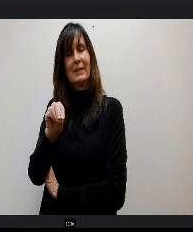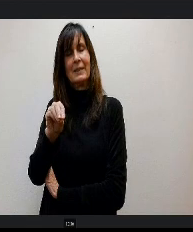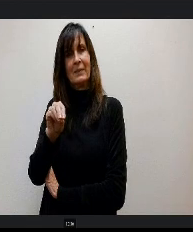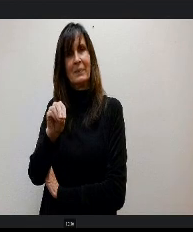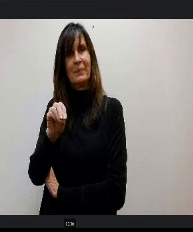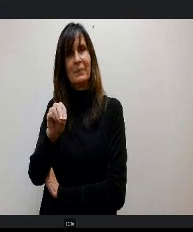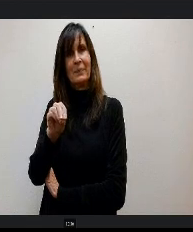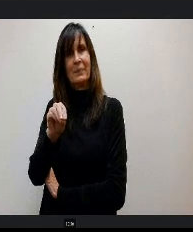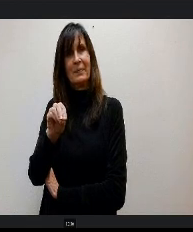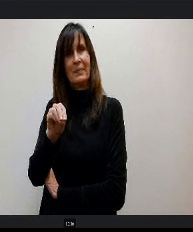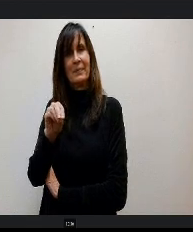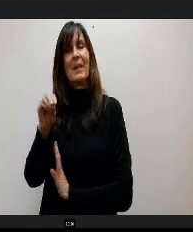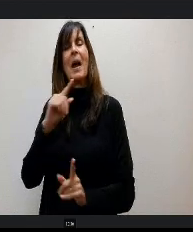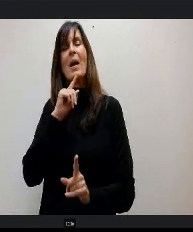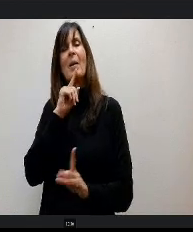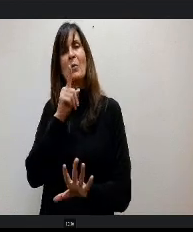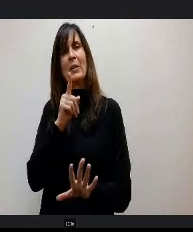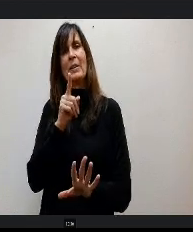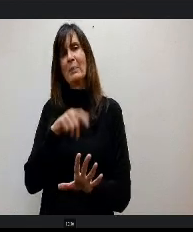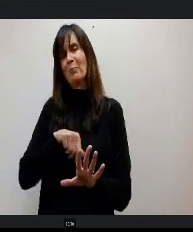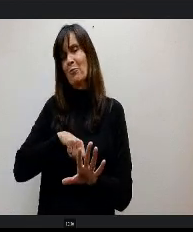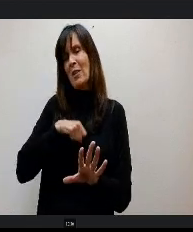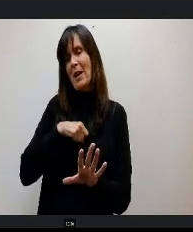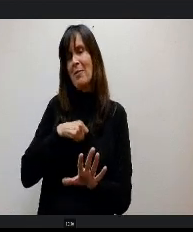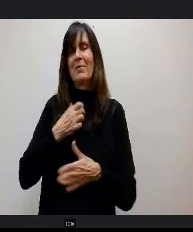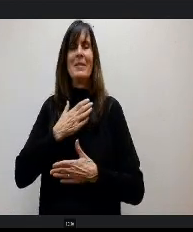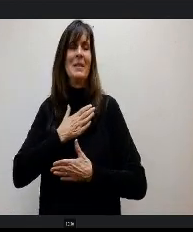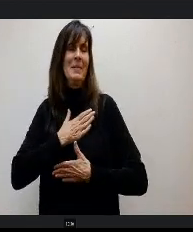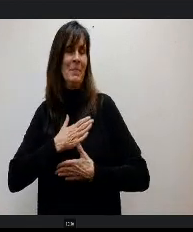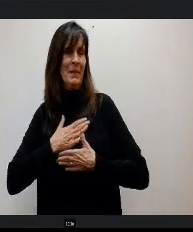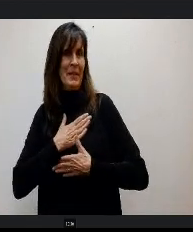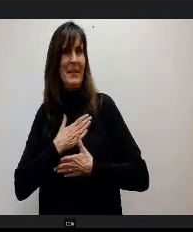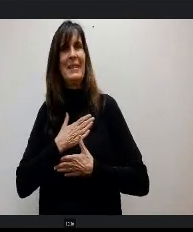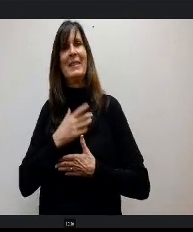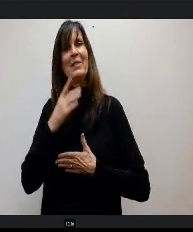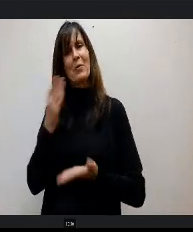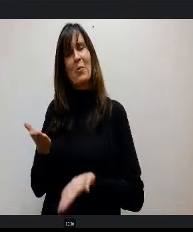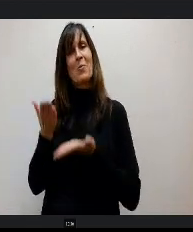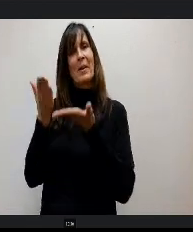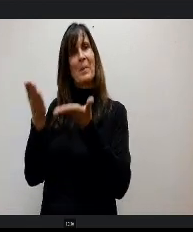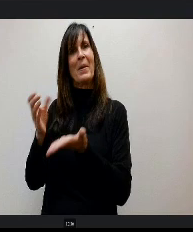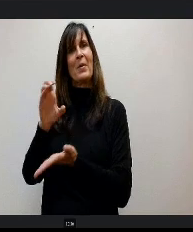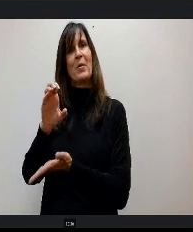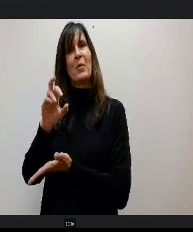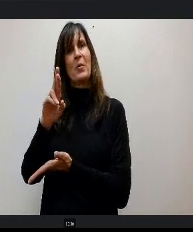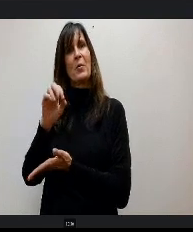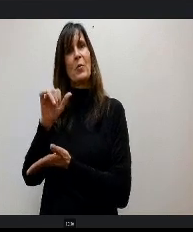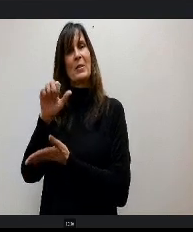even talk. I was gonna say proud and pleased at the same time and it came out weird We were pleased to recommend Krystal to you tonight for the position of